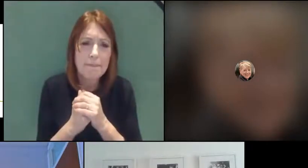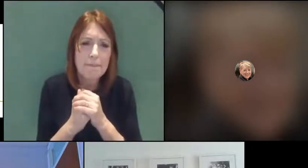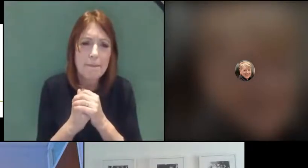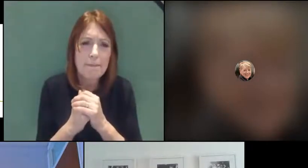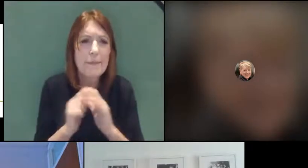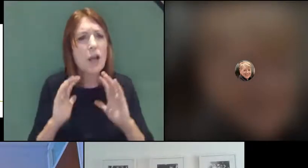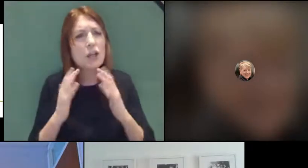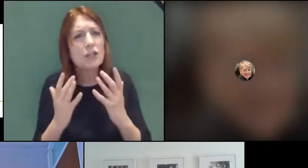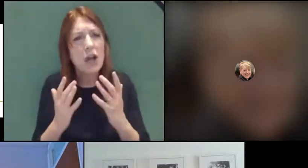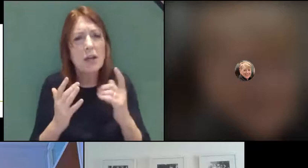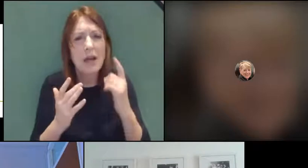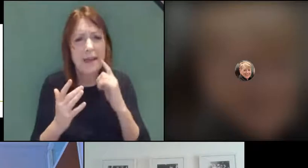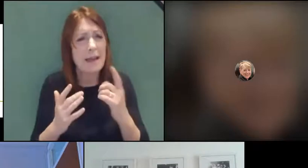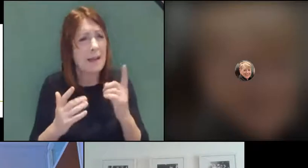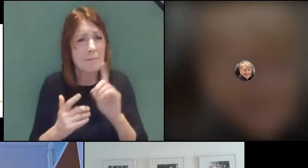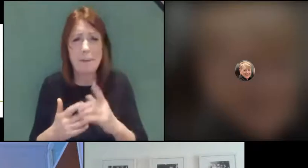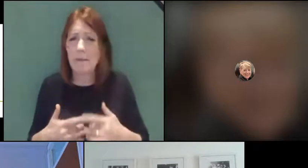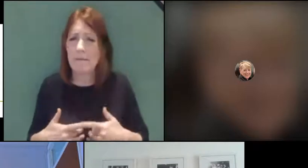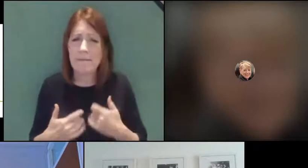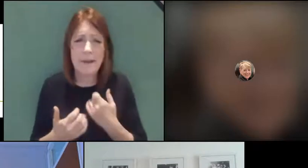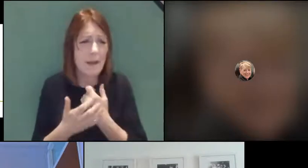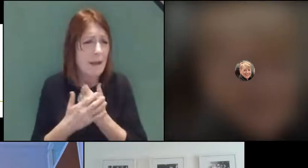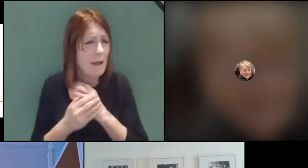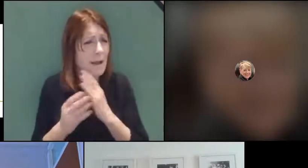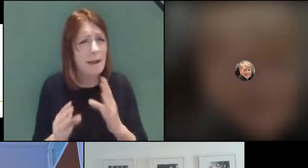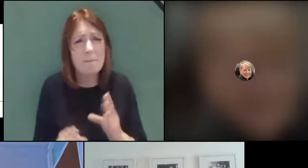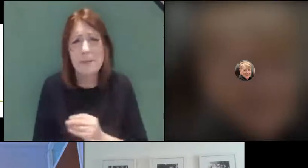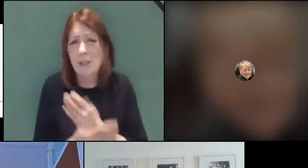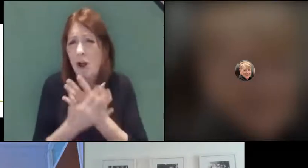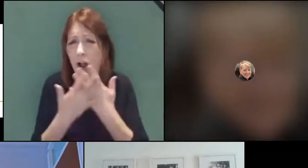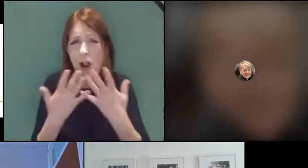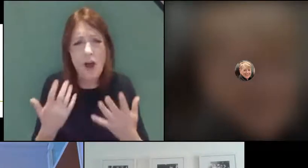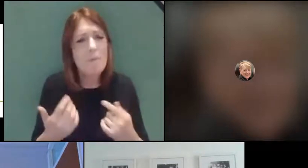people feel they've missed ever such a lot of being in school, but I would say our evidence is